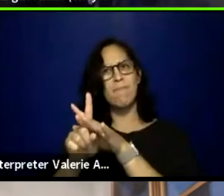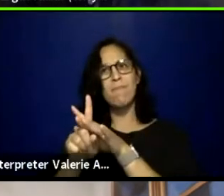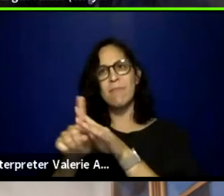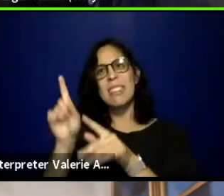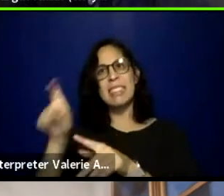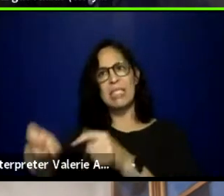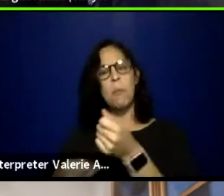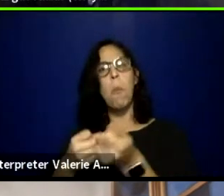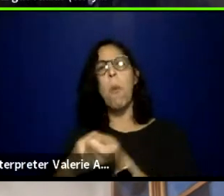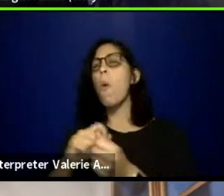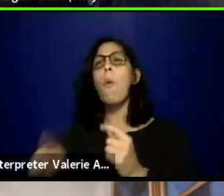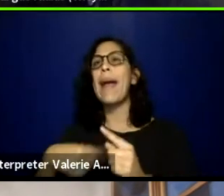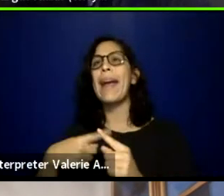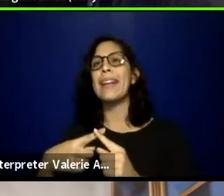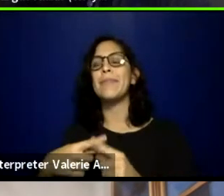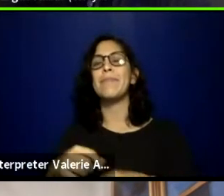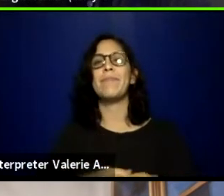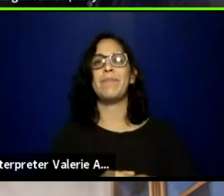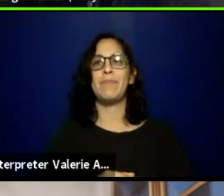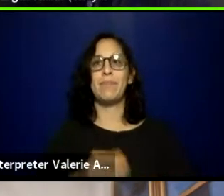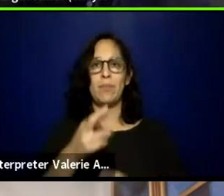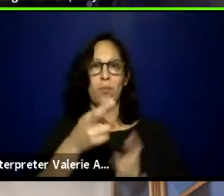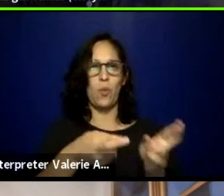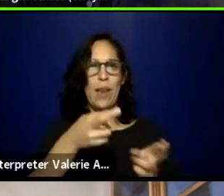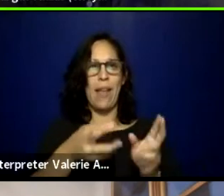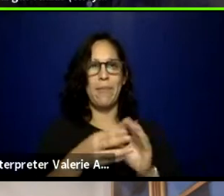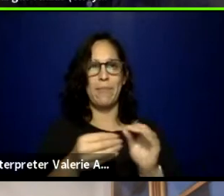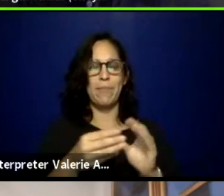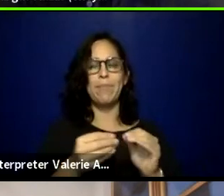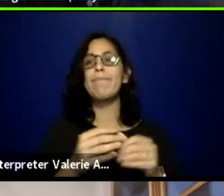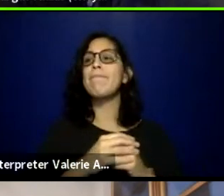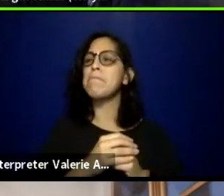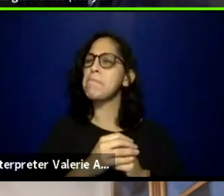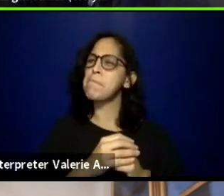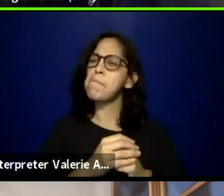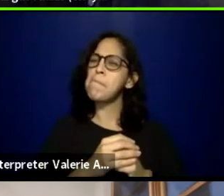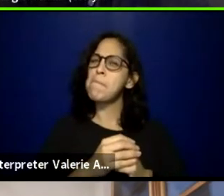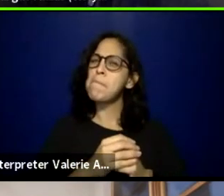That's, it's not about when I realized that I can't do it alone,